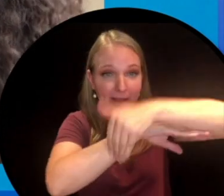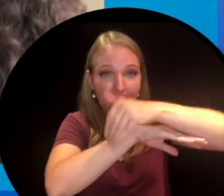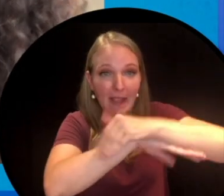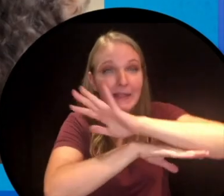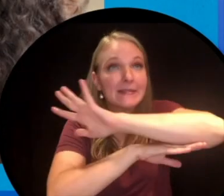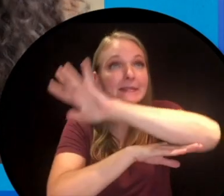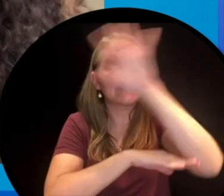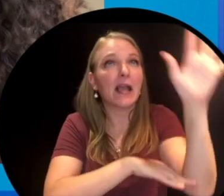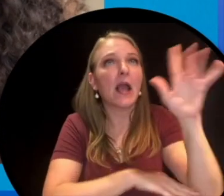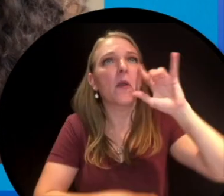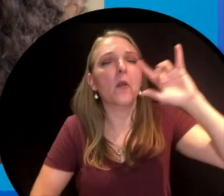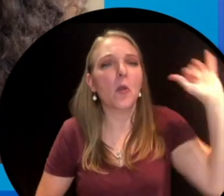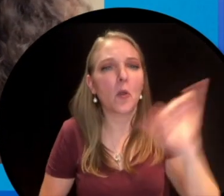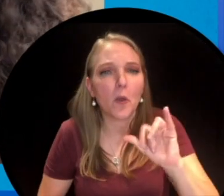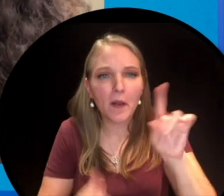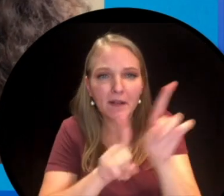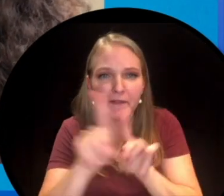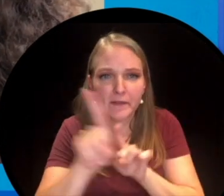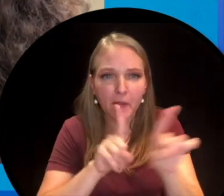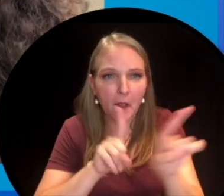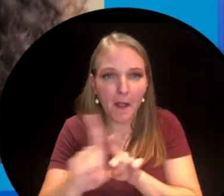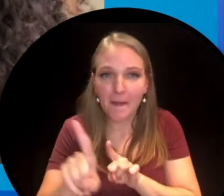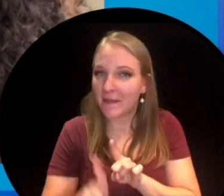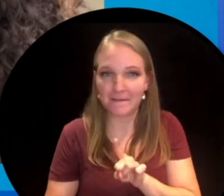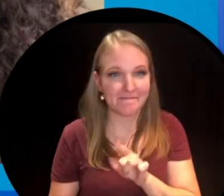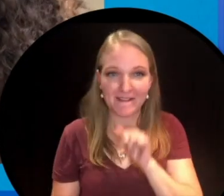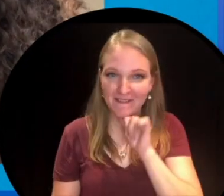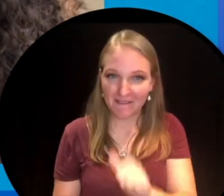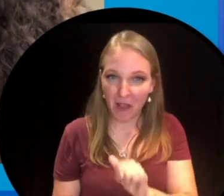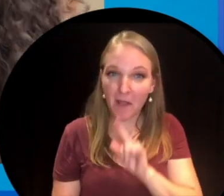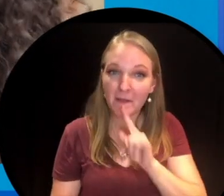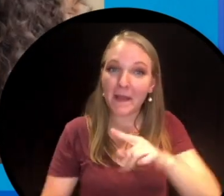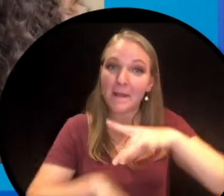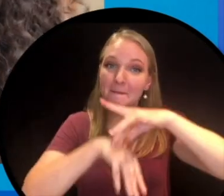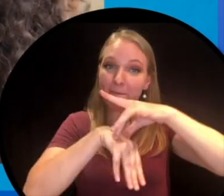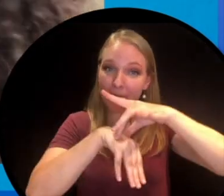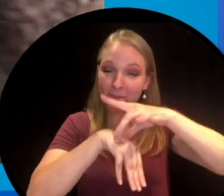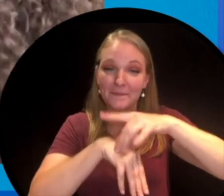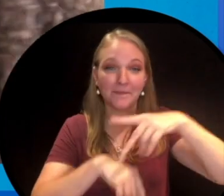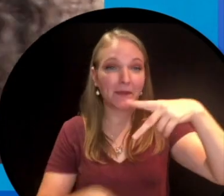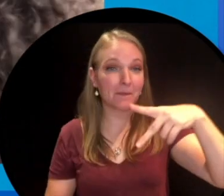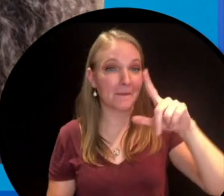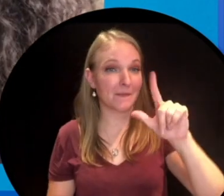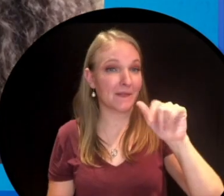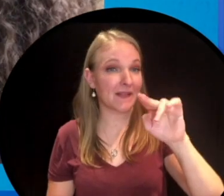and some of the things you see in the night sky look like stars but they're actually planets